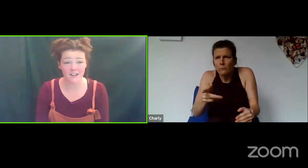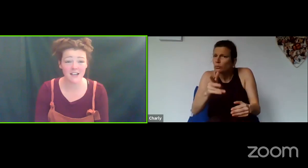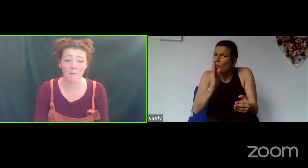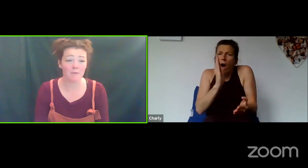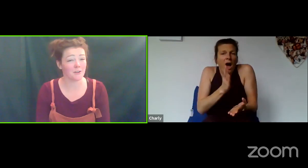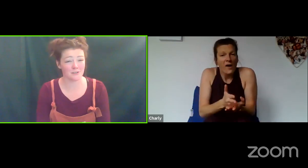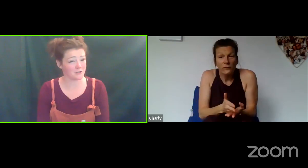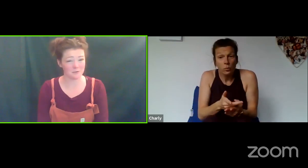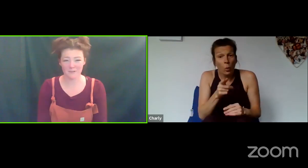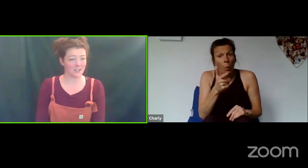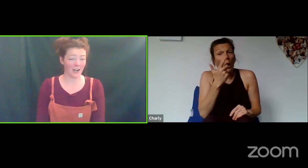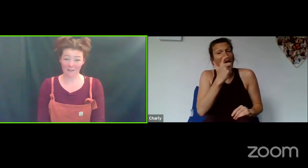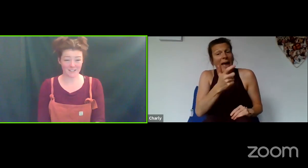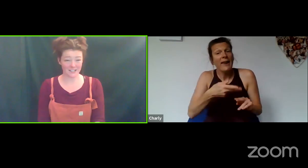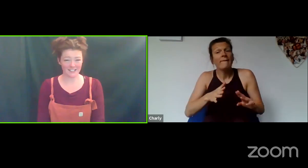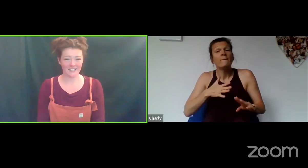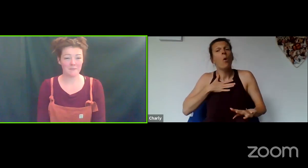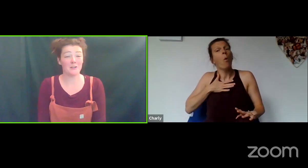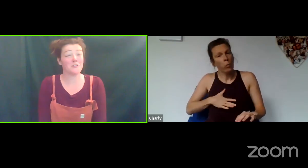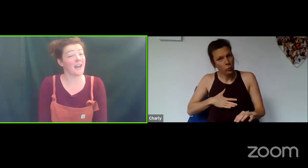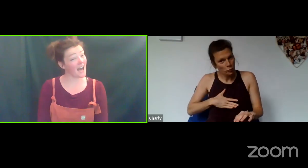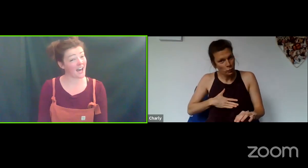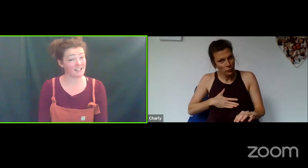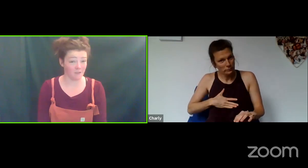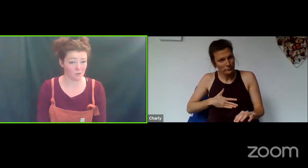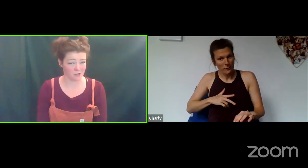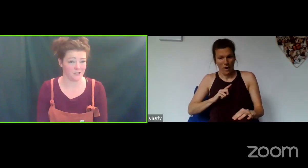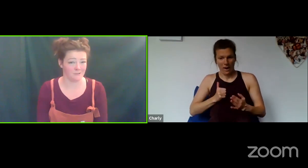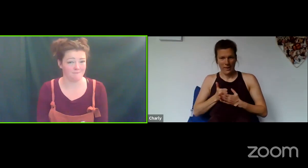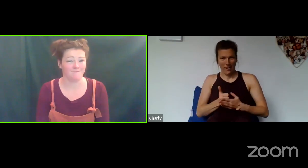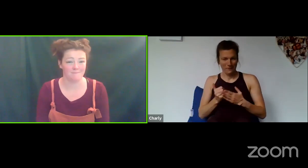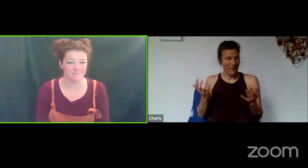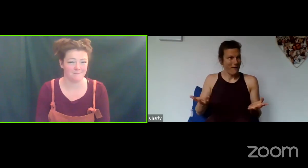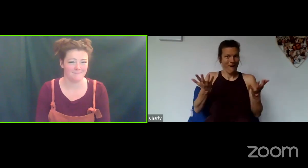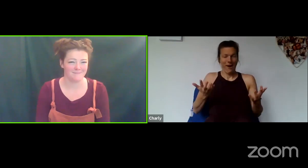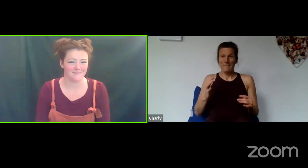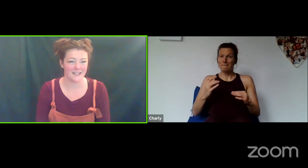dress up, not at all, you don't have to, but you can if you want to.